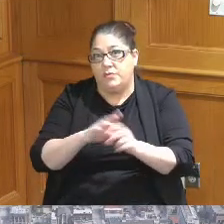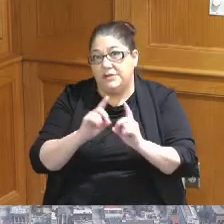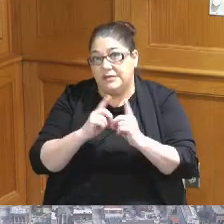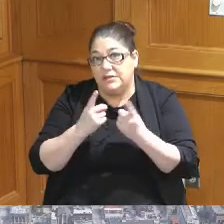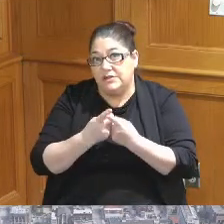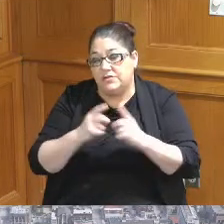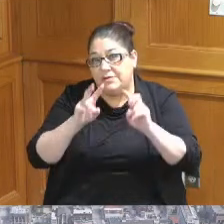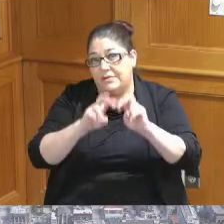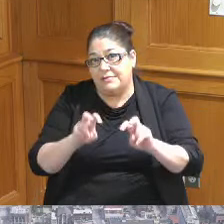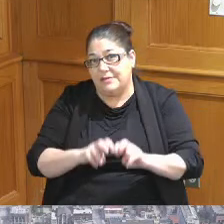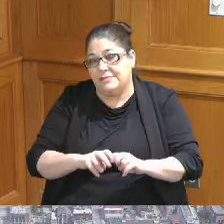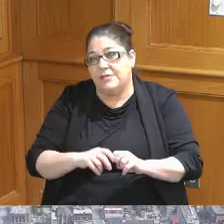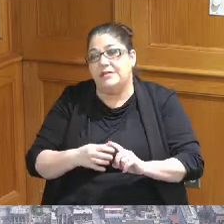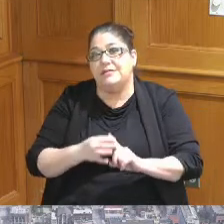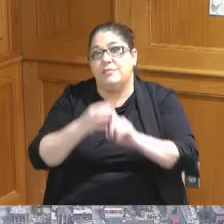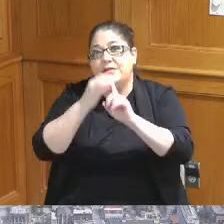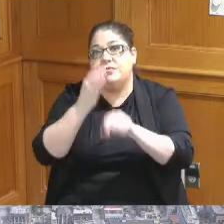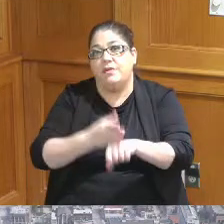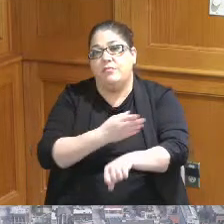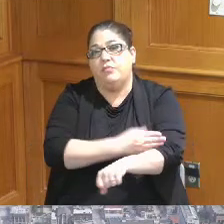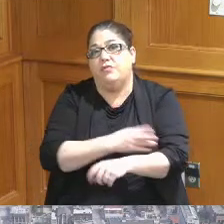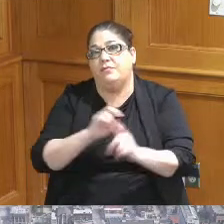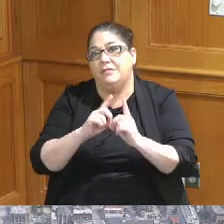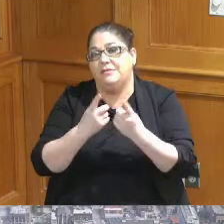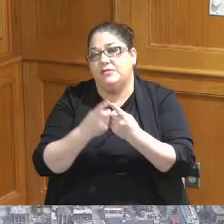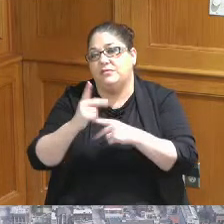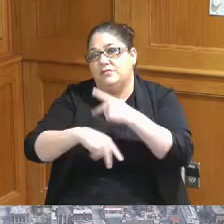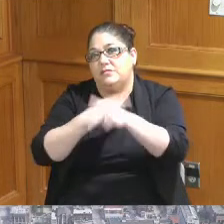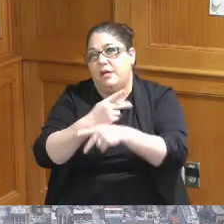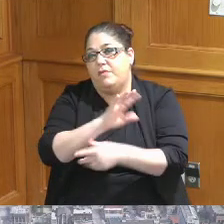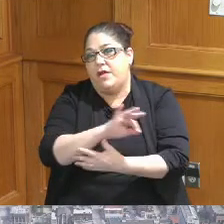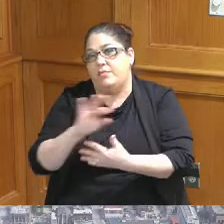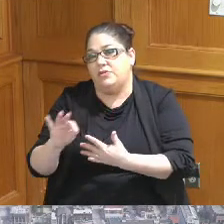assessment or a special improvement district type options as well as Allowed by the orc